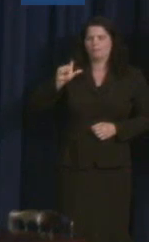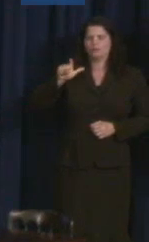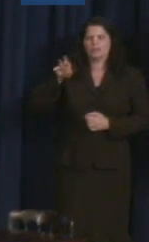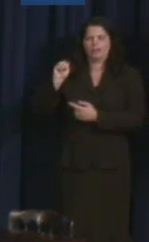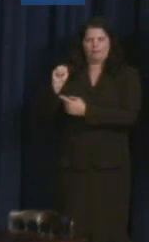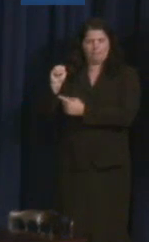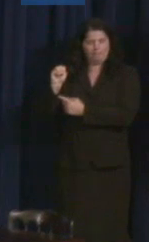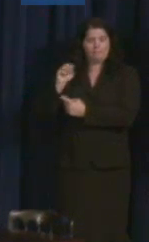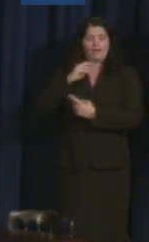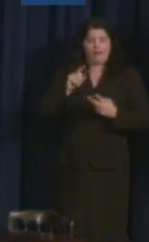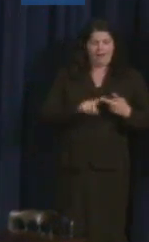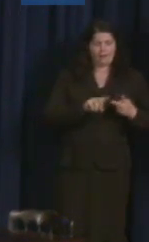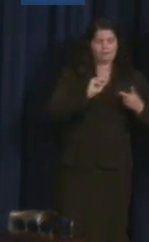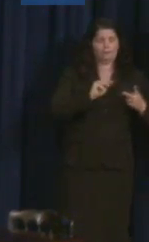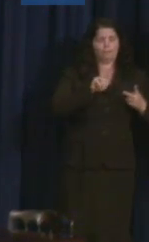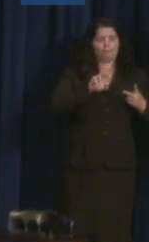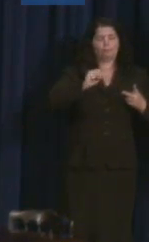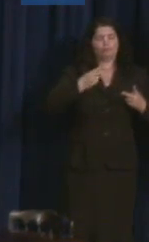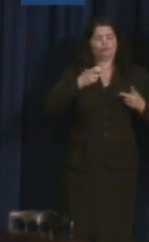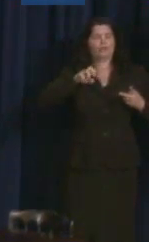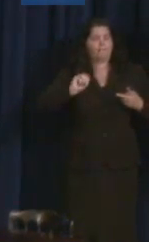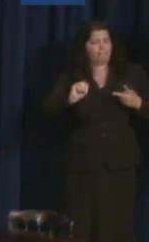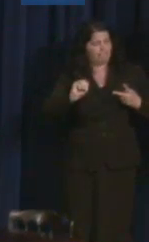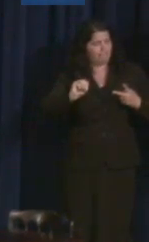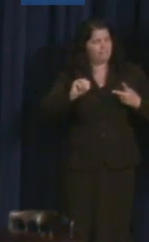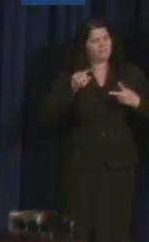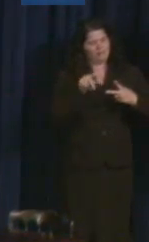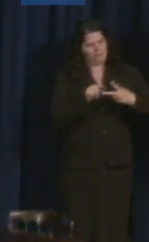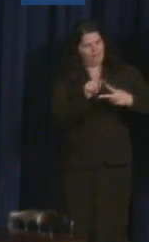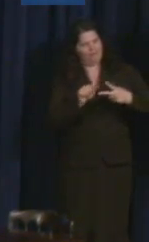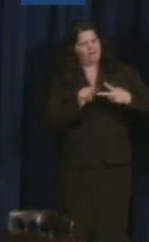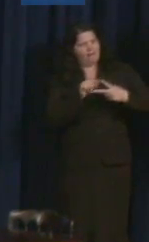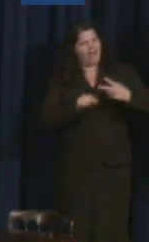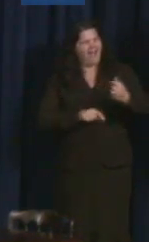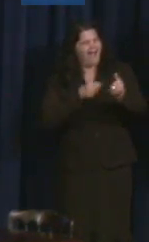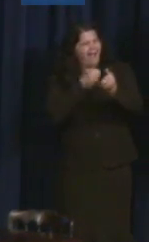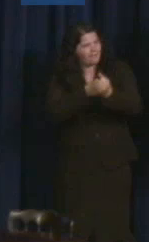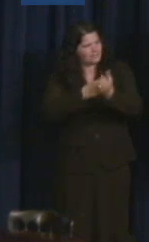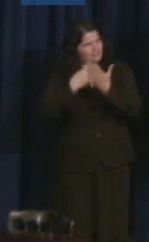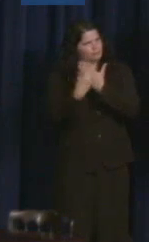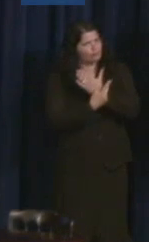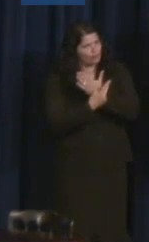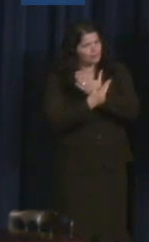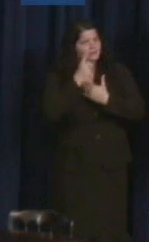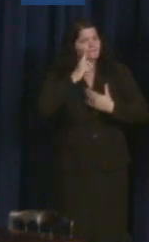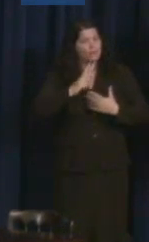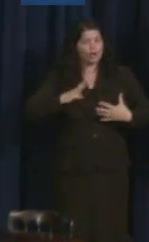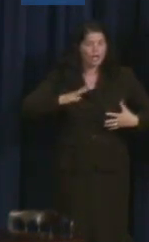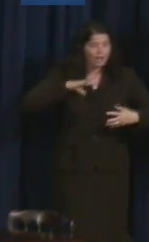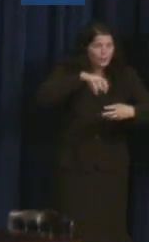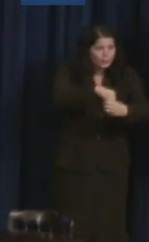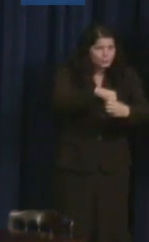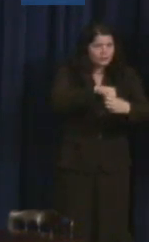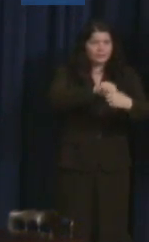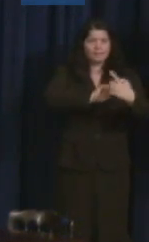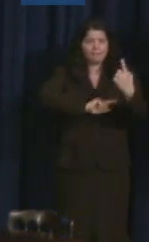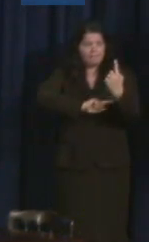focusing on creating programs of inclusion, mentoring, and resource-sharing in the